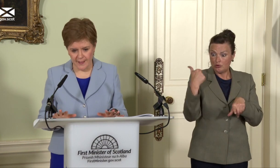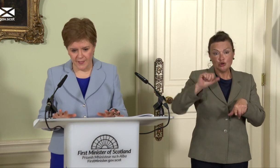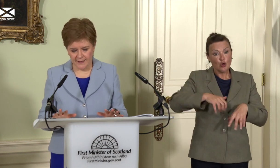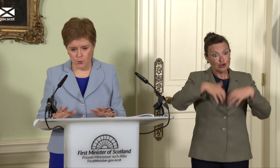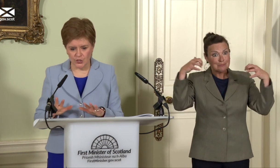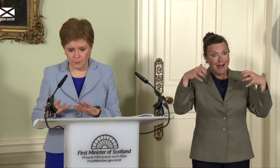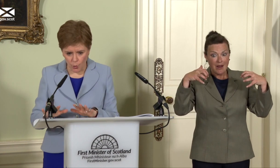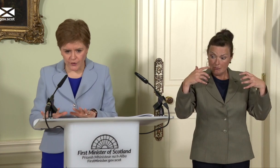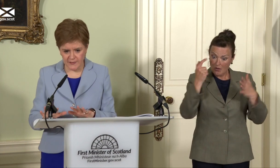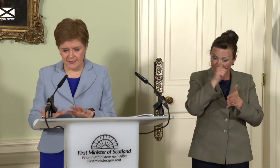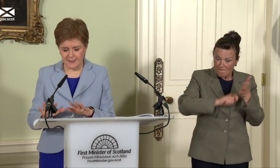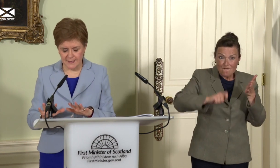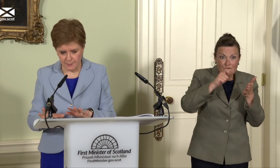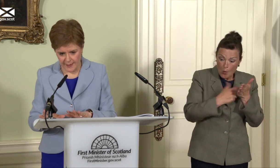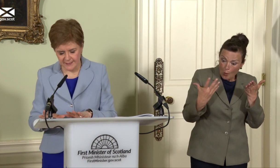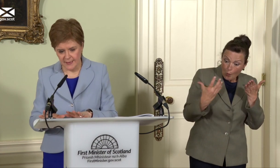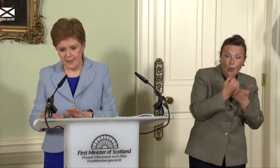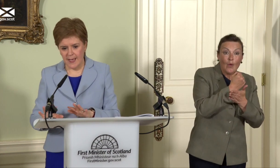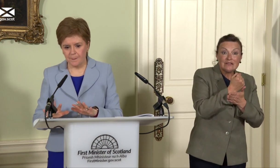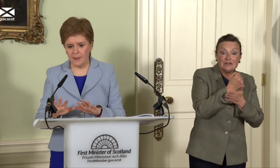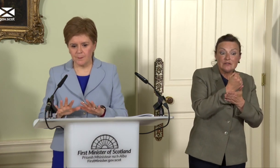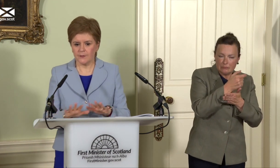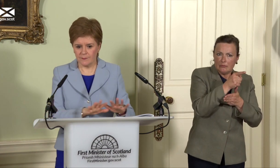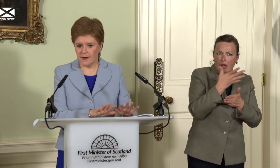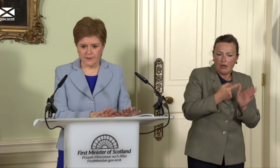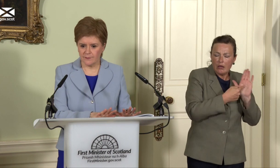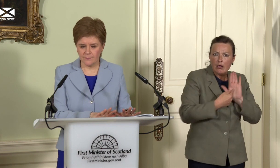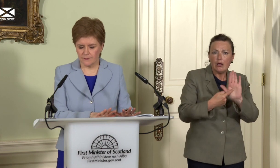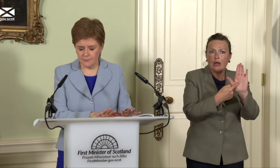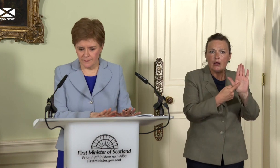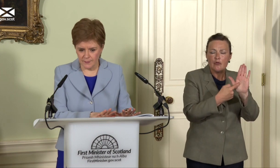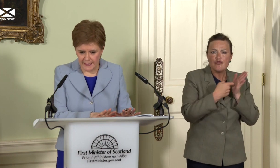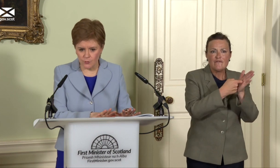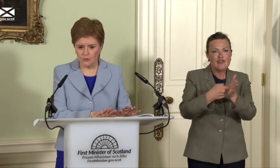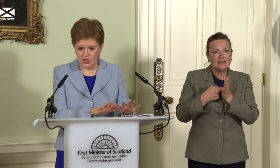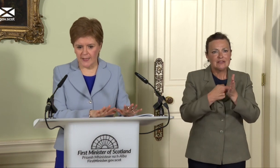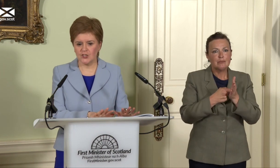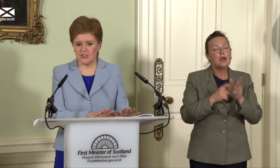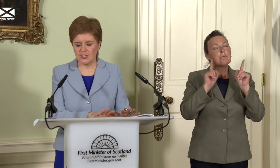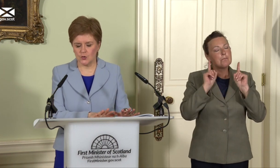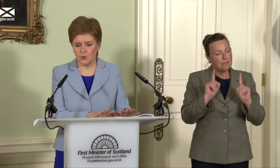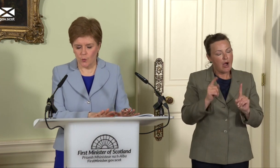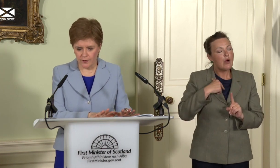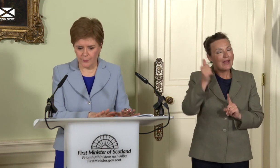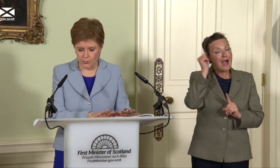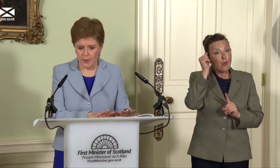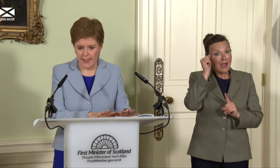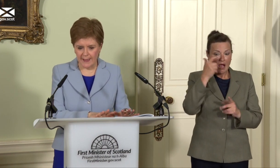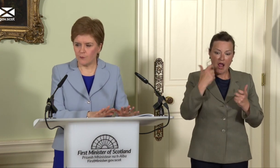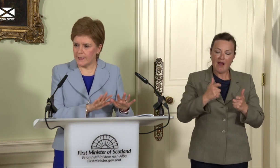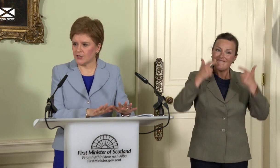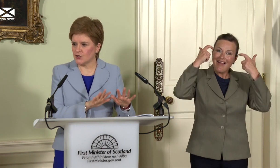that is what democracy demands, but there are legal challenges to work through if we are to